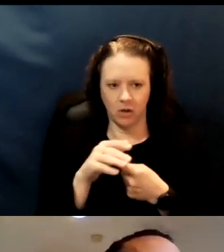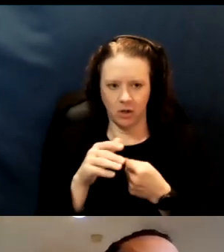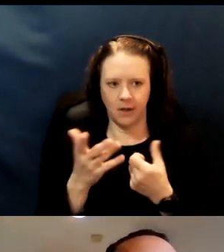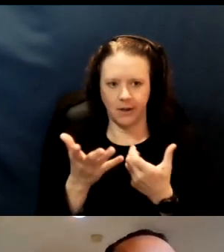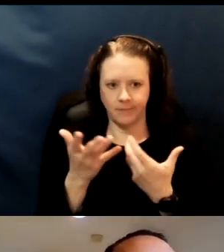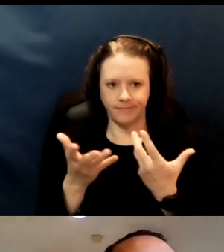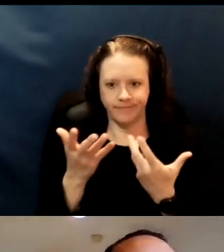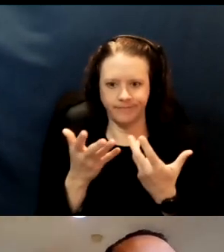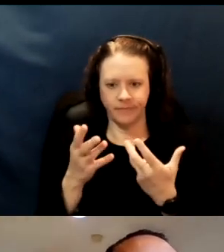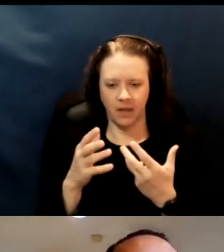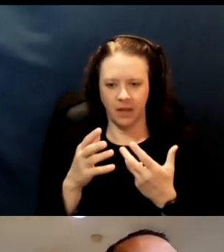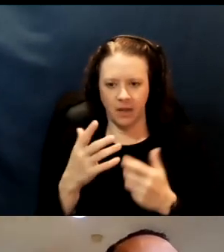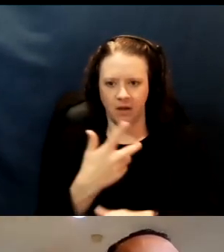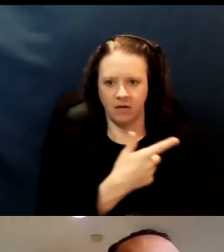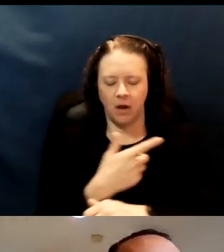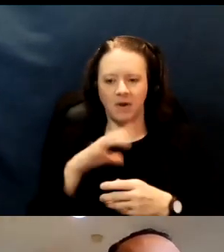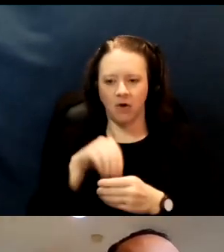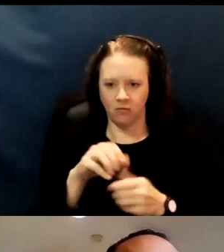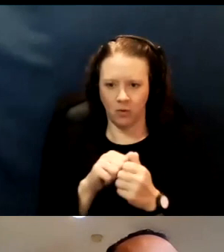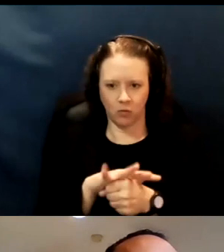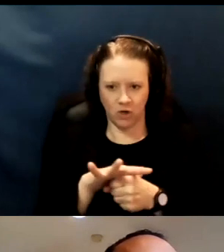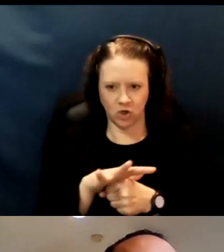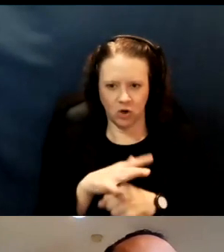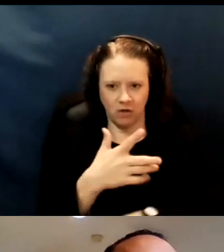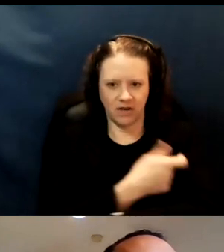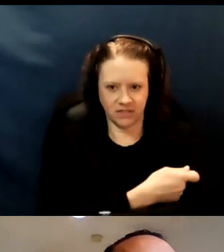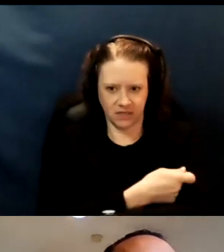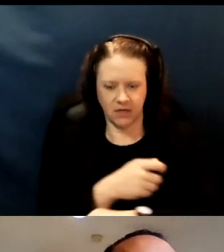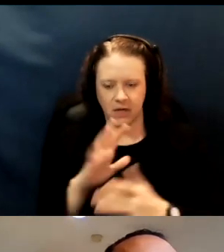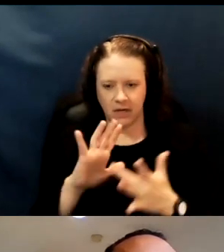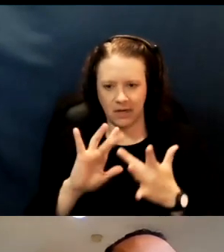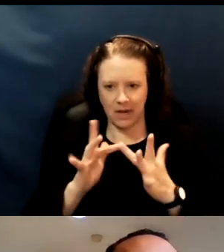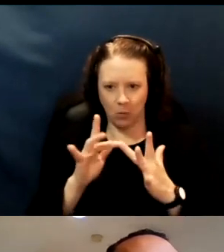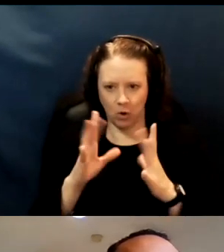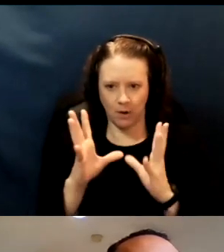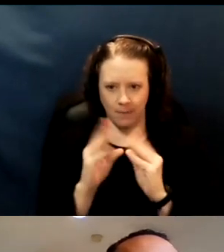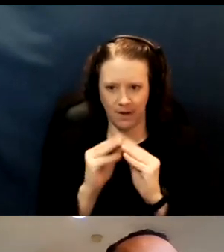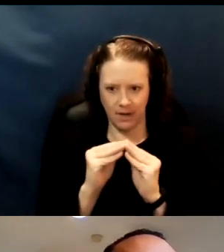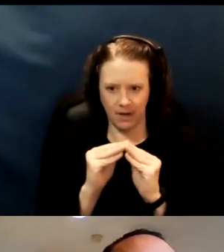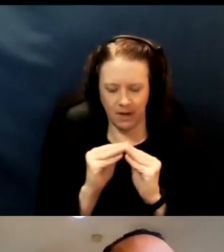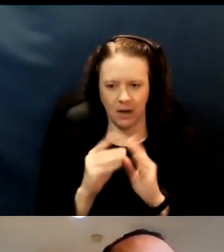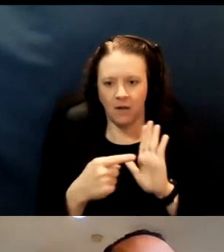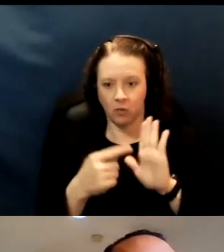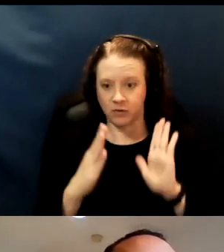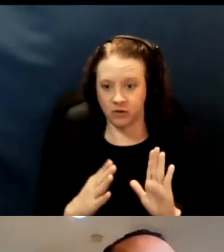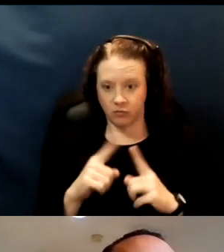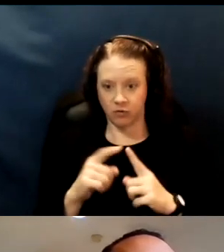vaccine network meeting. And so, they're representatives from many of the counties there.